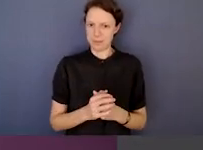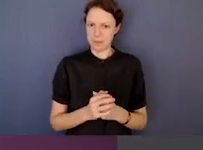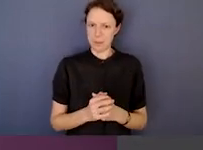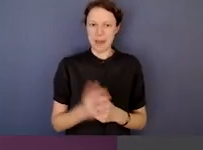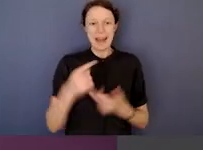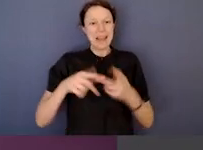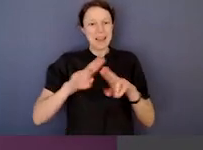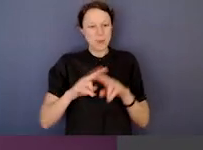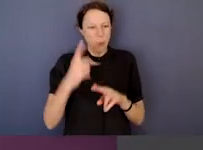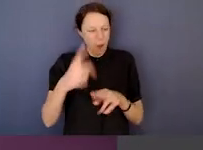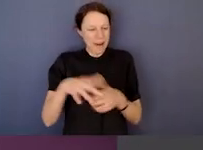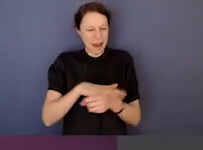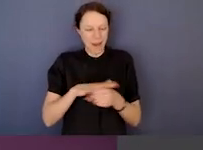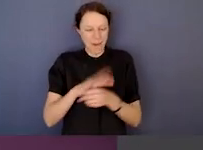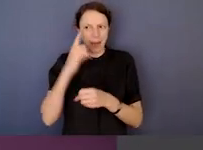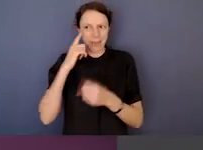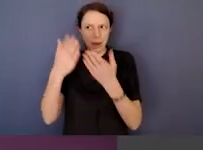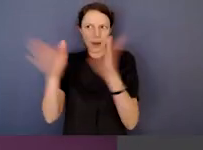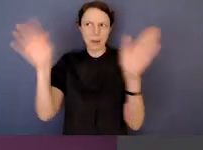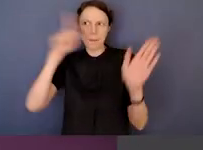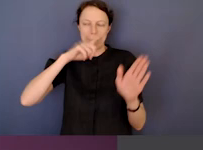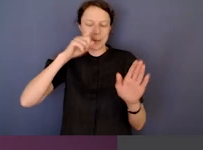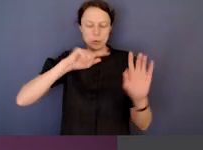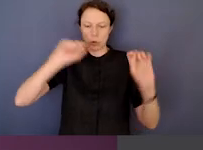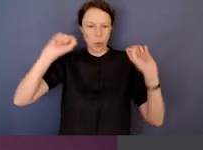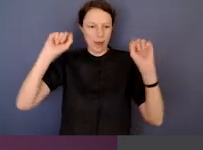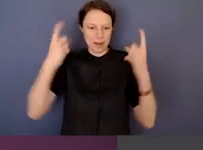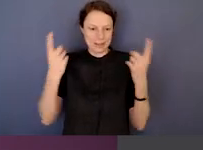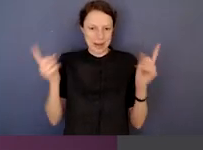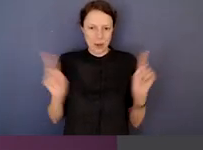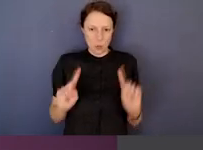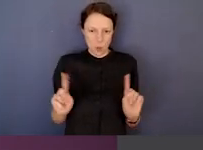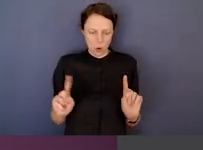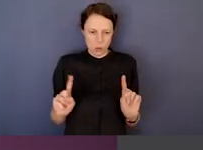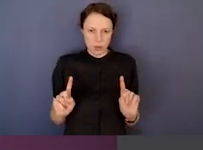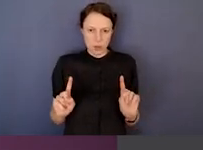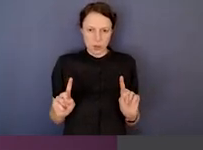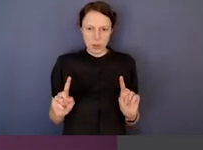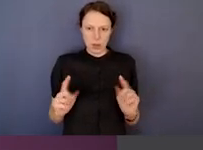if there is one area the public just does not get, especially here in Victoria, it's that there is